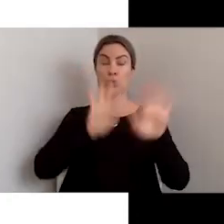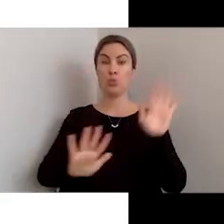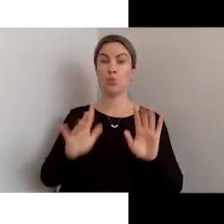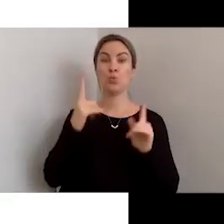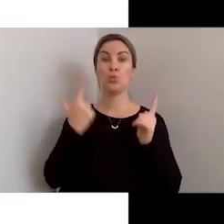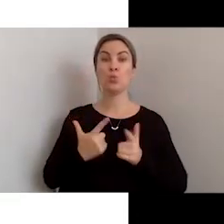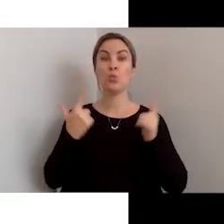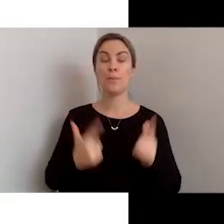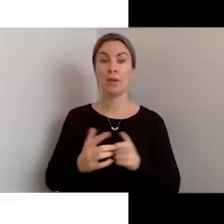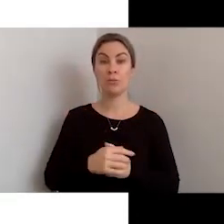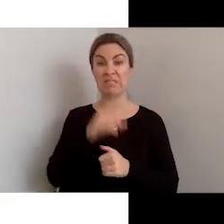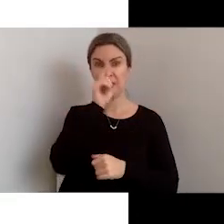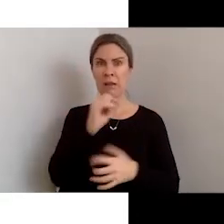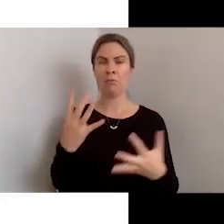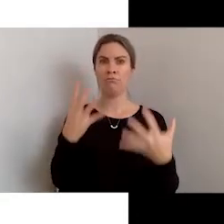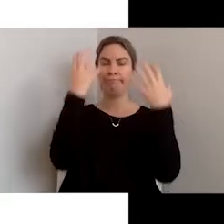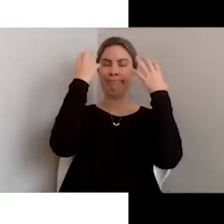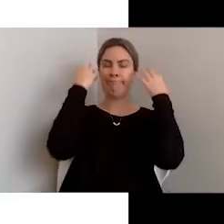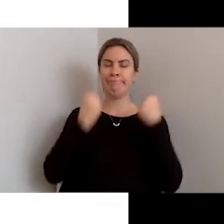overload for users.